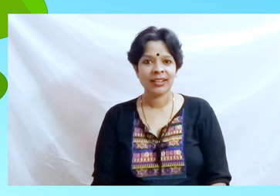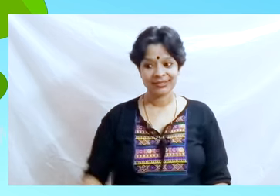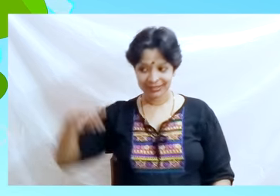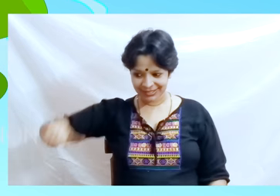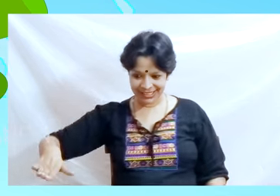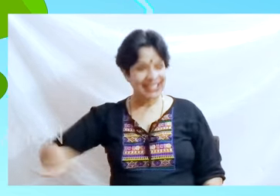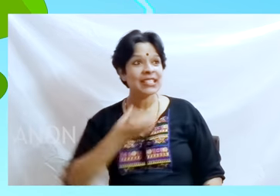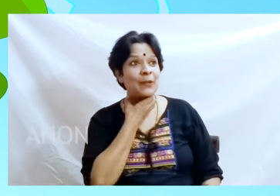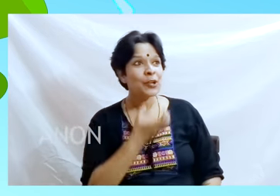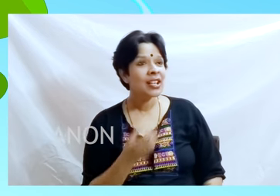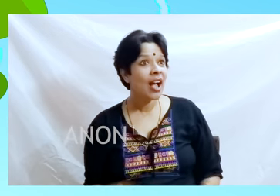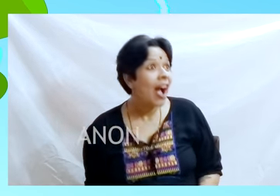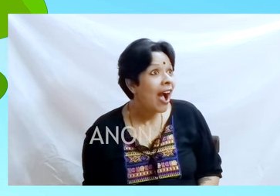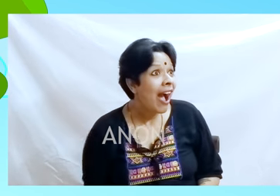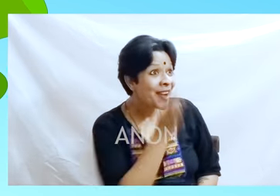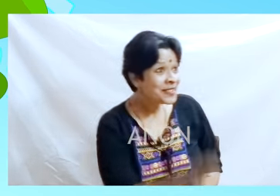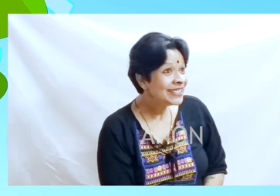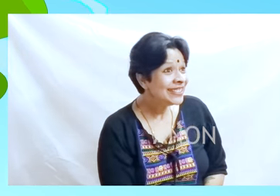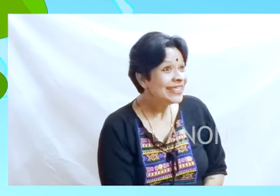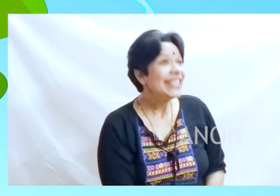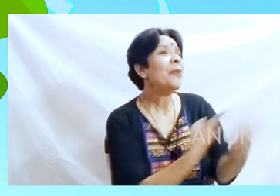“Huh? Can you show me?” Asked the little frog